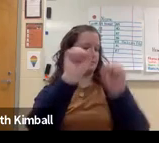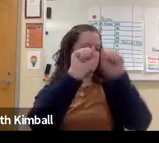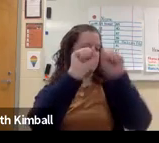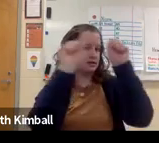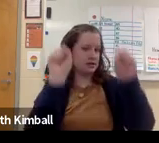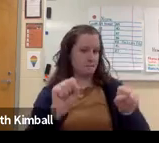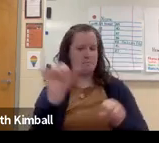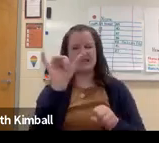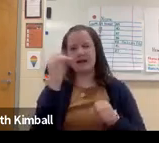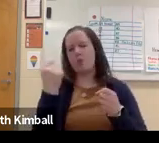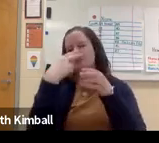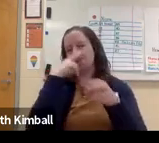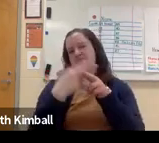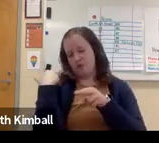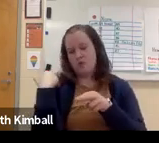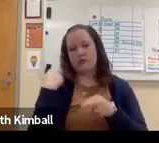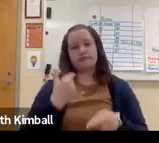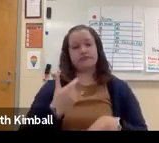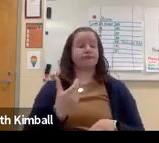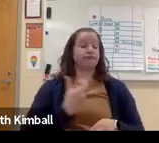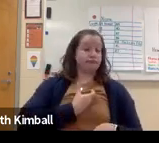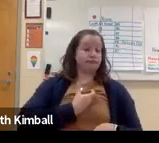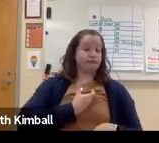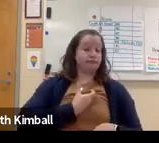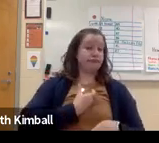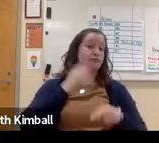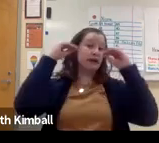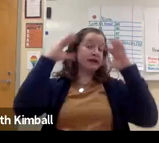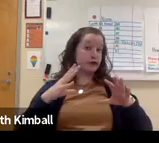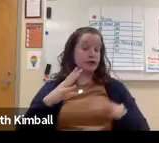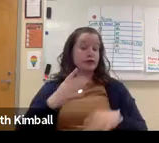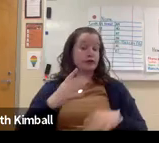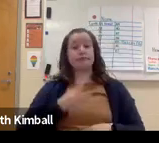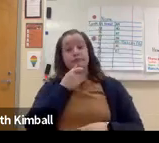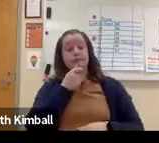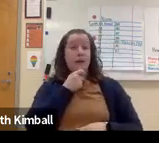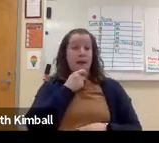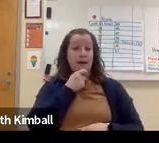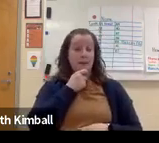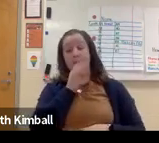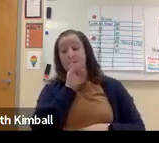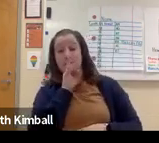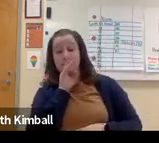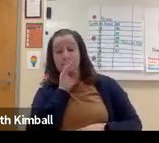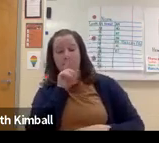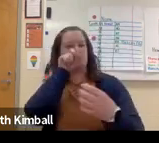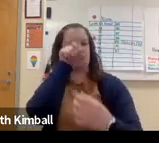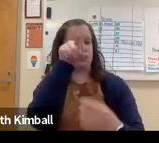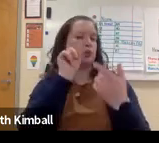Or some students might use hearing aids with an FM system, like I mentioned before. So basically that would be like a microphone